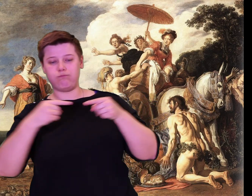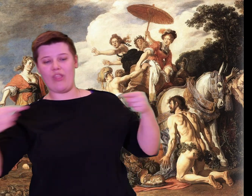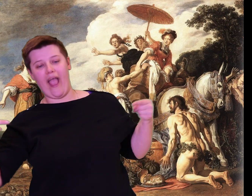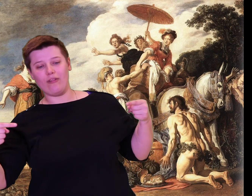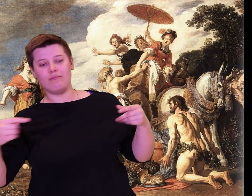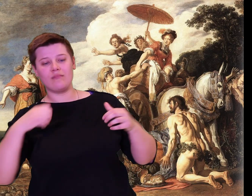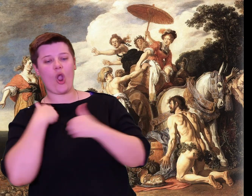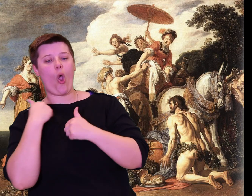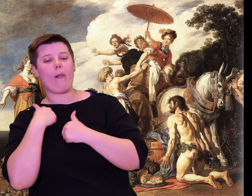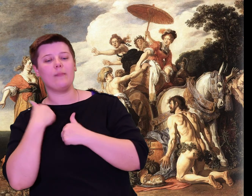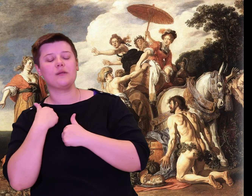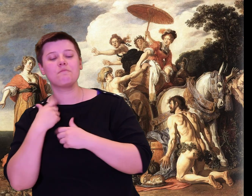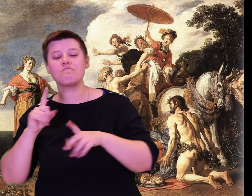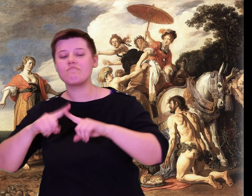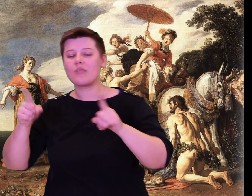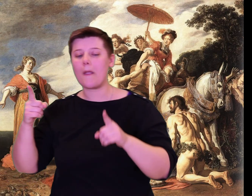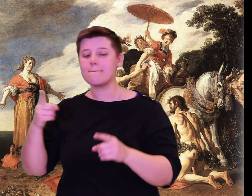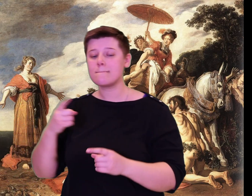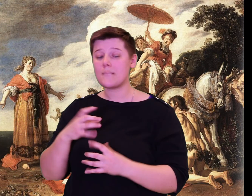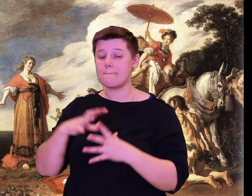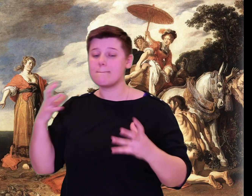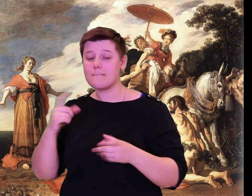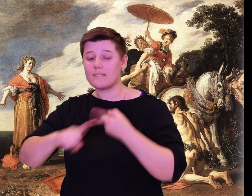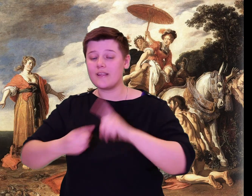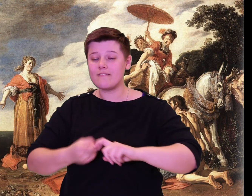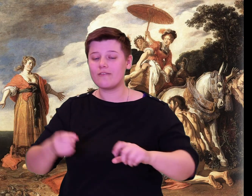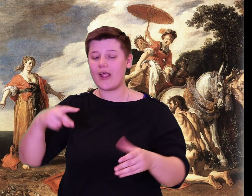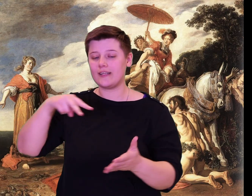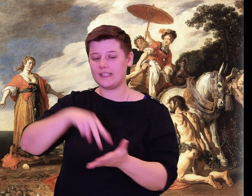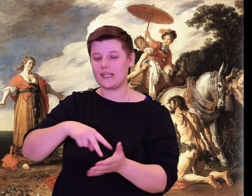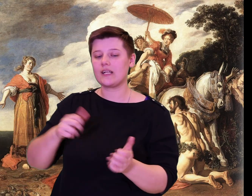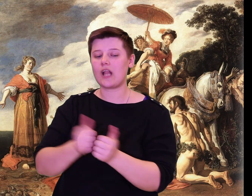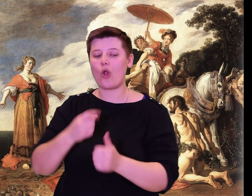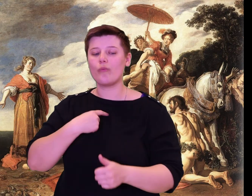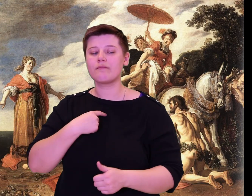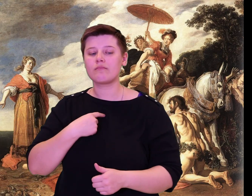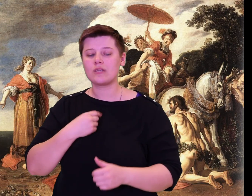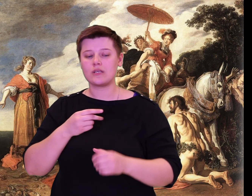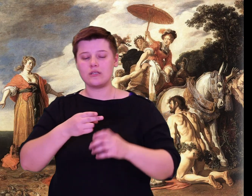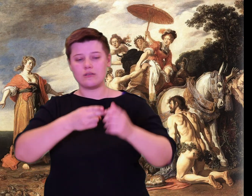worthless and a fool; he spites himself.